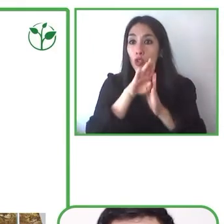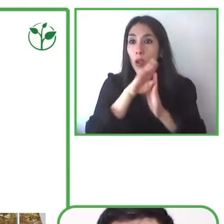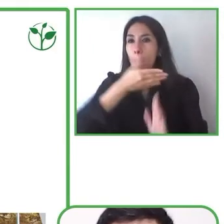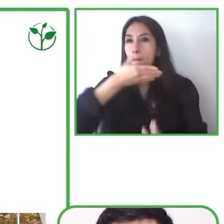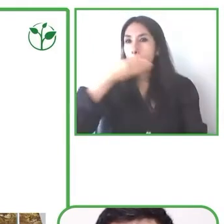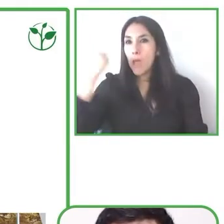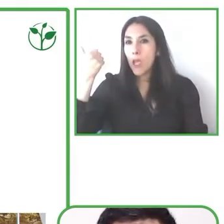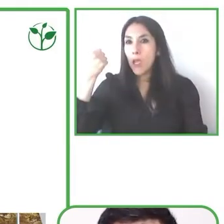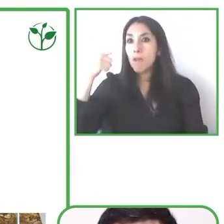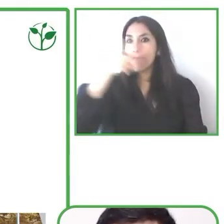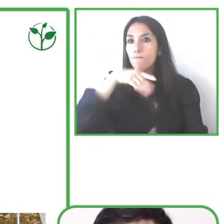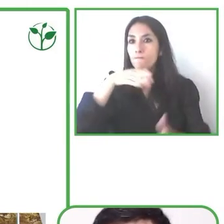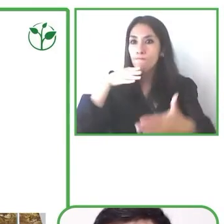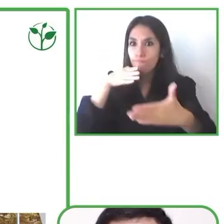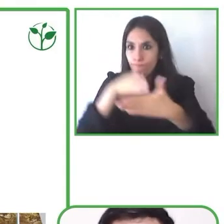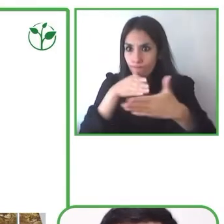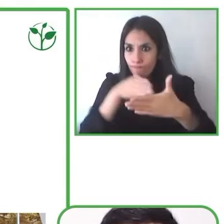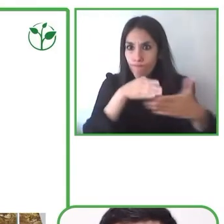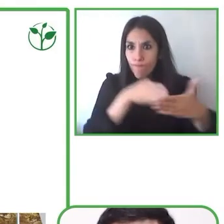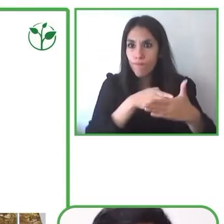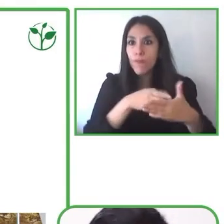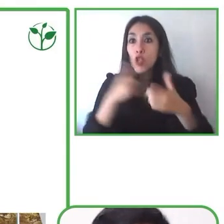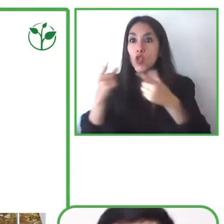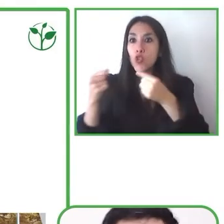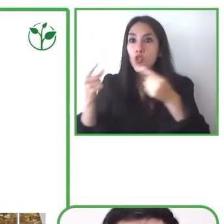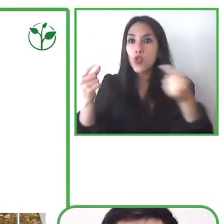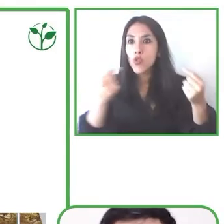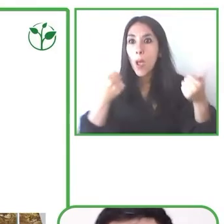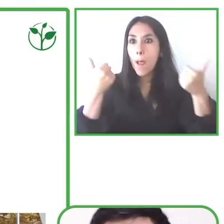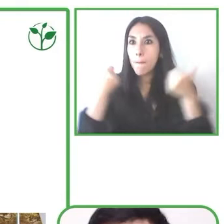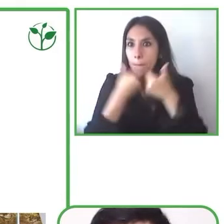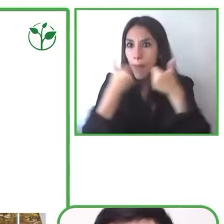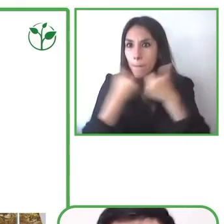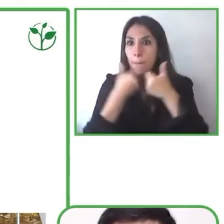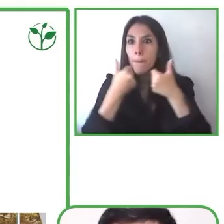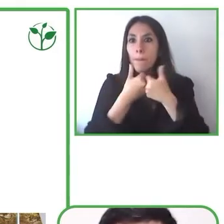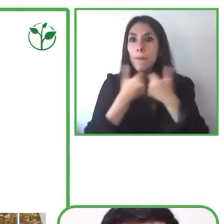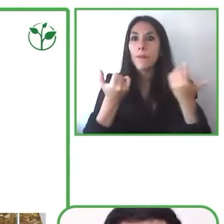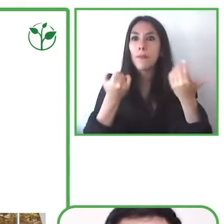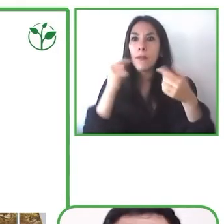access barriers. We also have these tests that are fairer, we